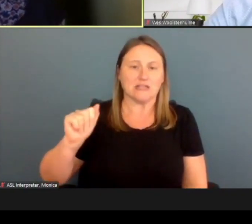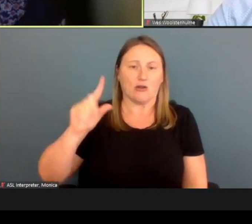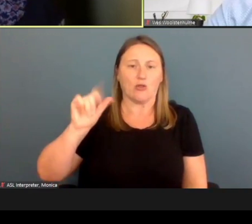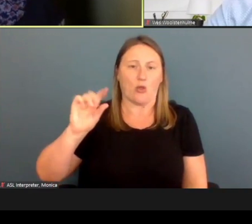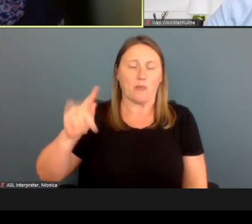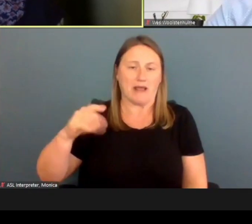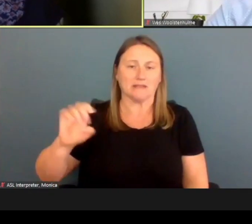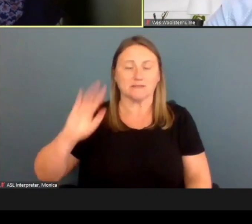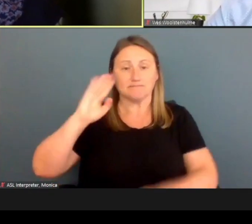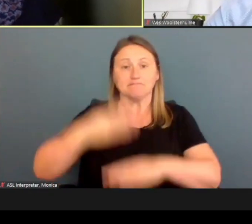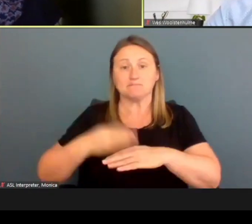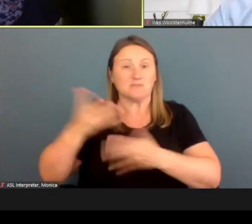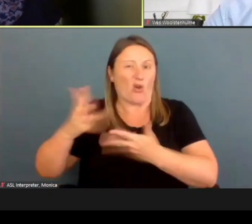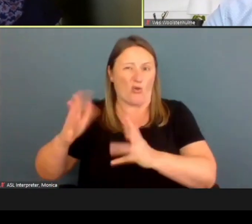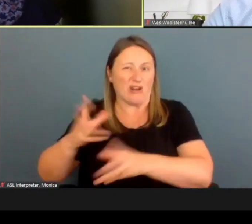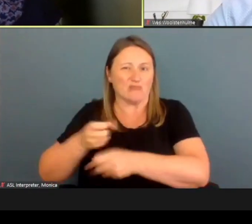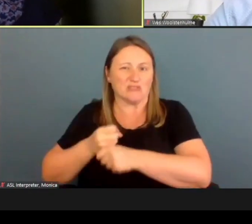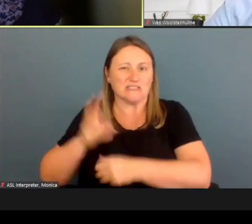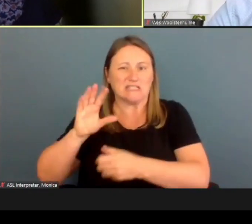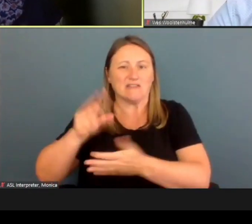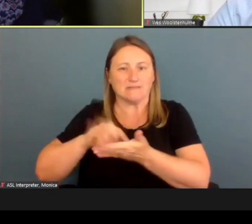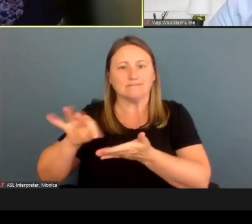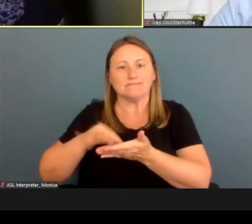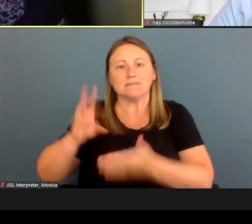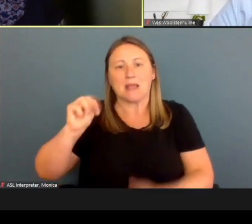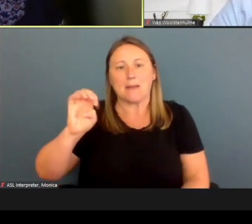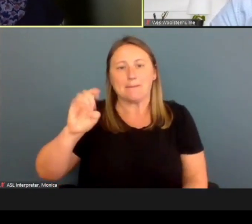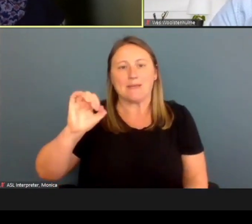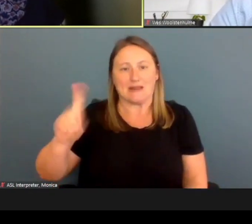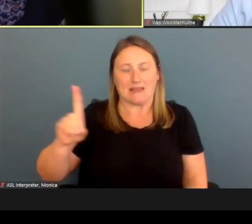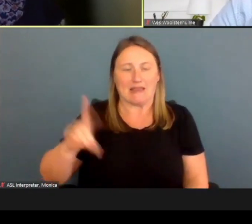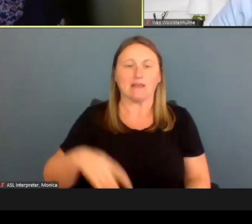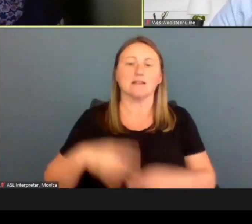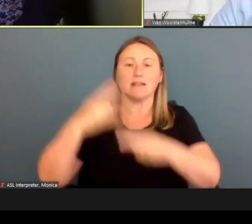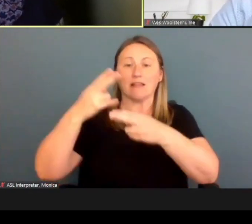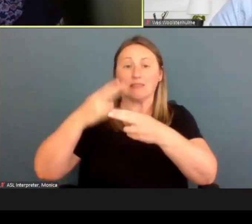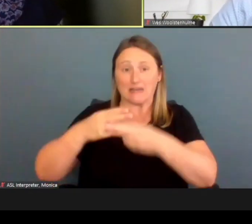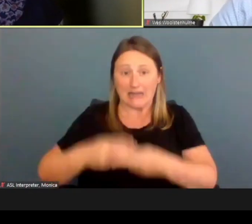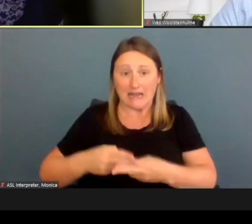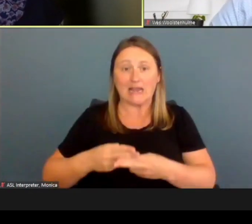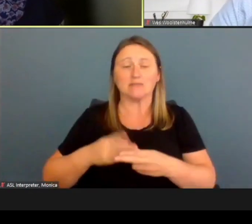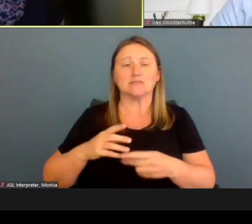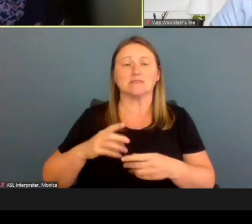is already receiving Medicaid. The names, demographics and personal information